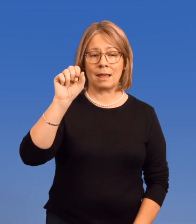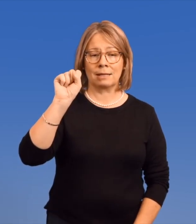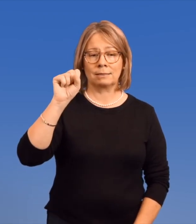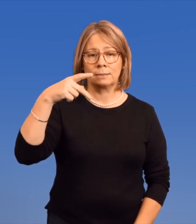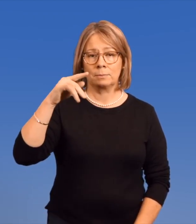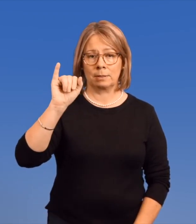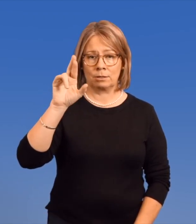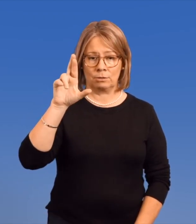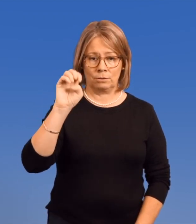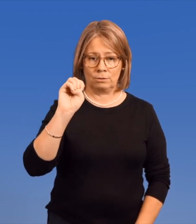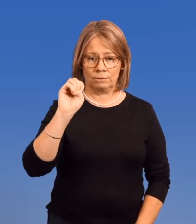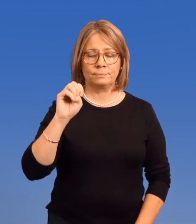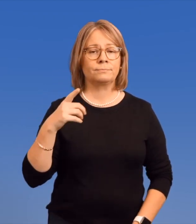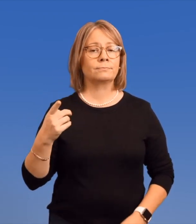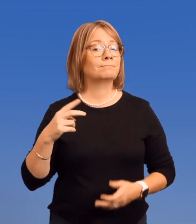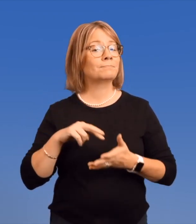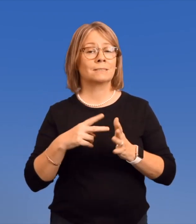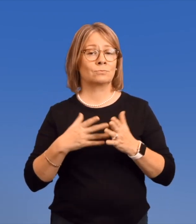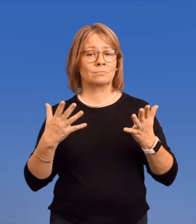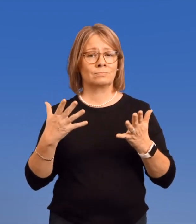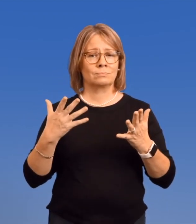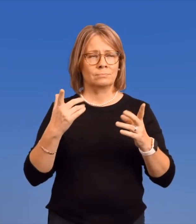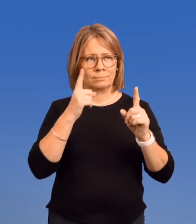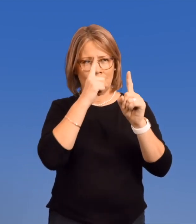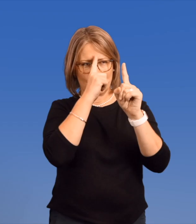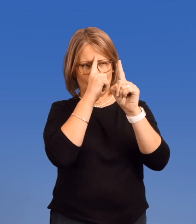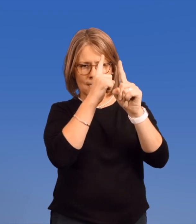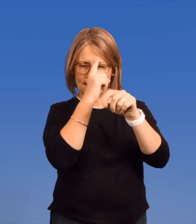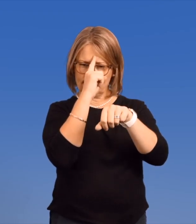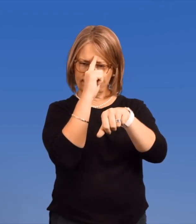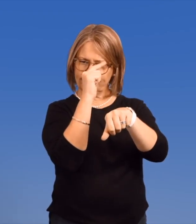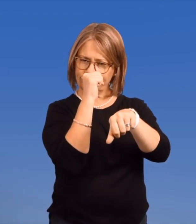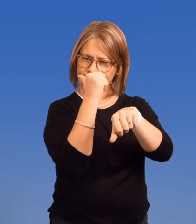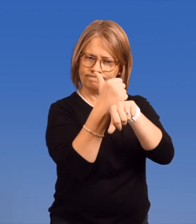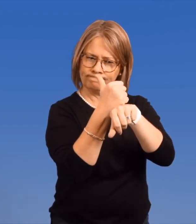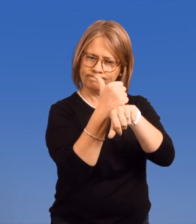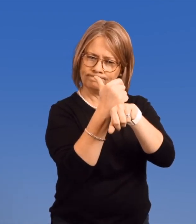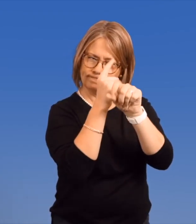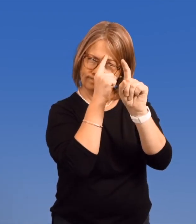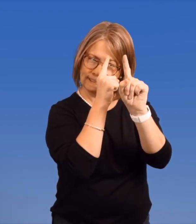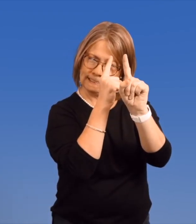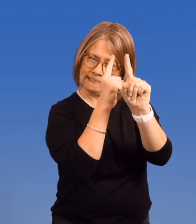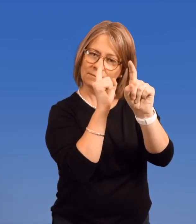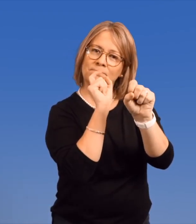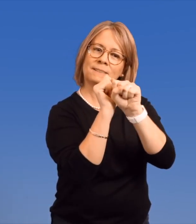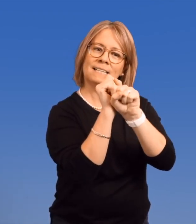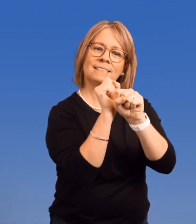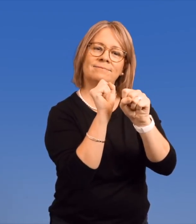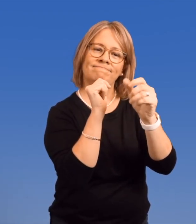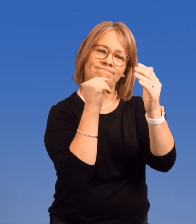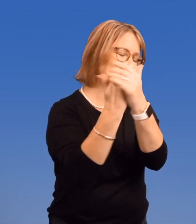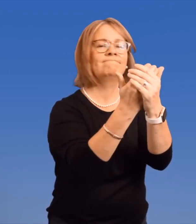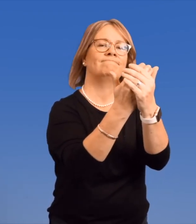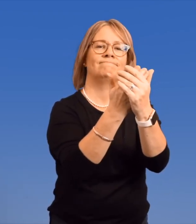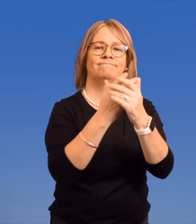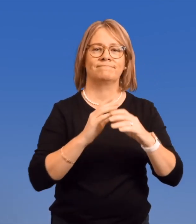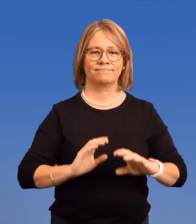Aspire means setting goals and doing things to help you accomplish your goals.